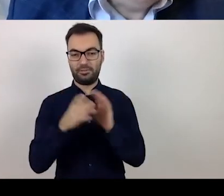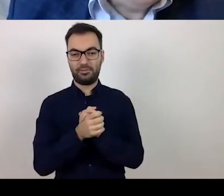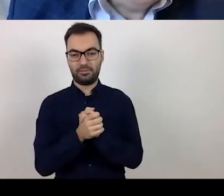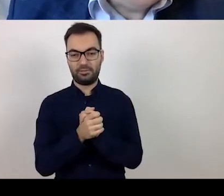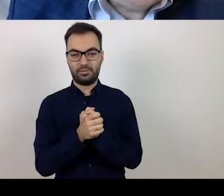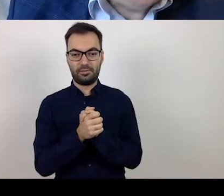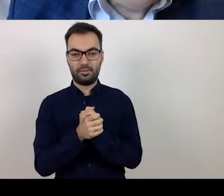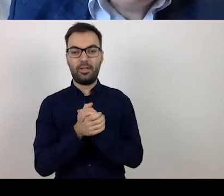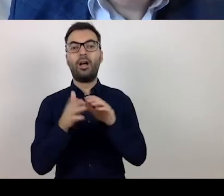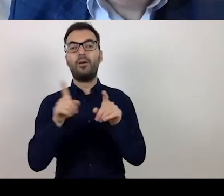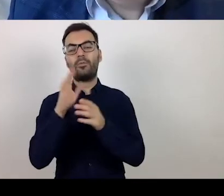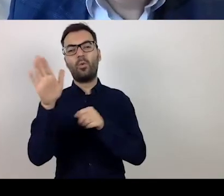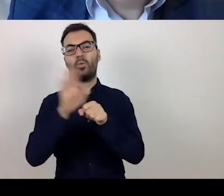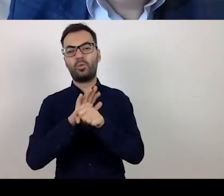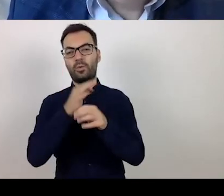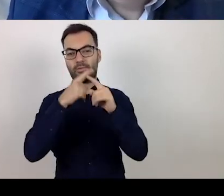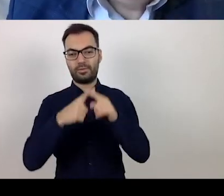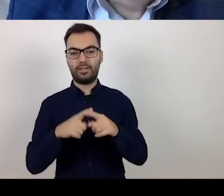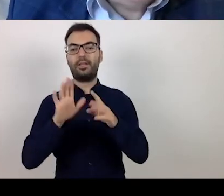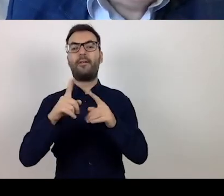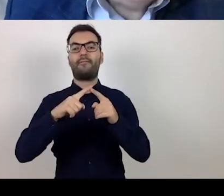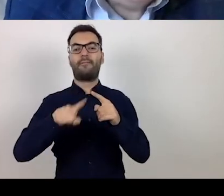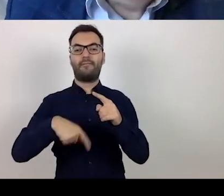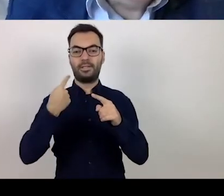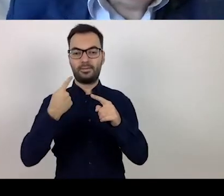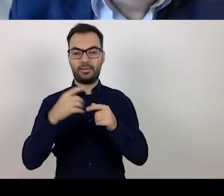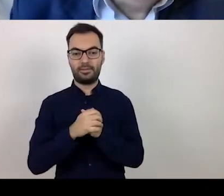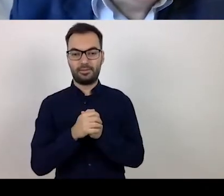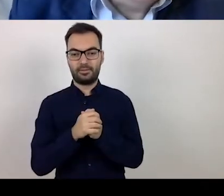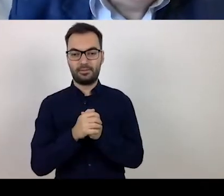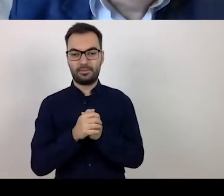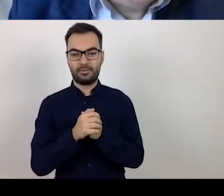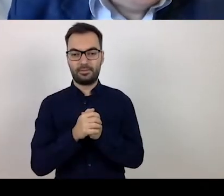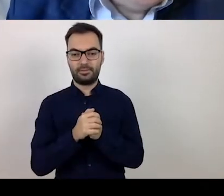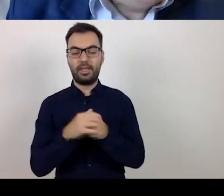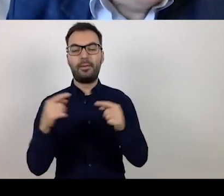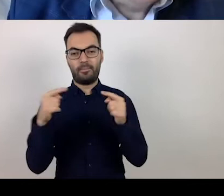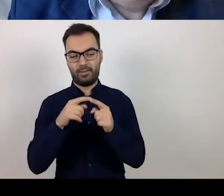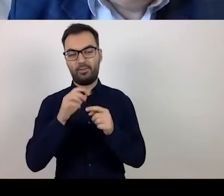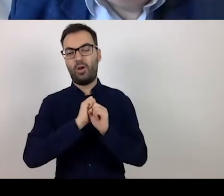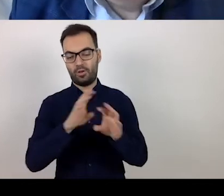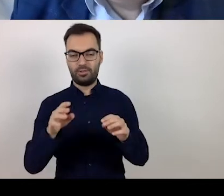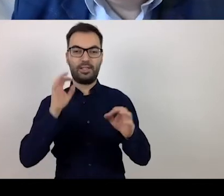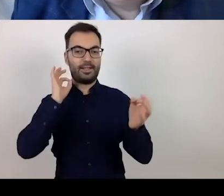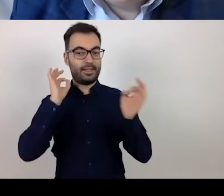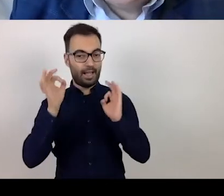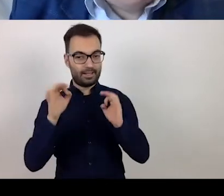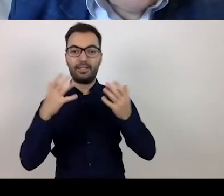to fill in the questionnaires and send them to me. The contact details are on the chat.